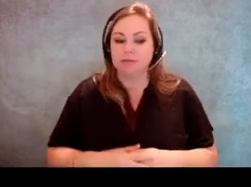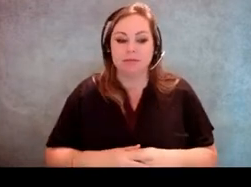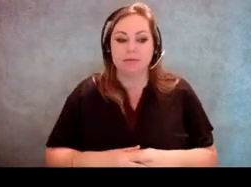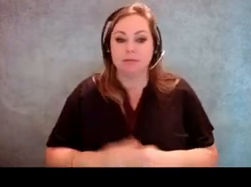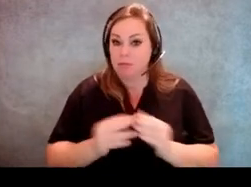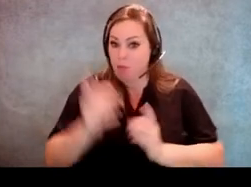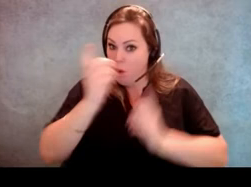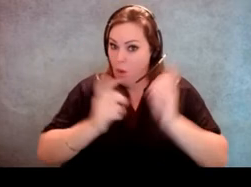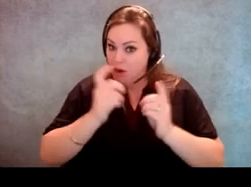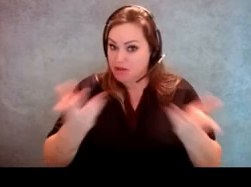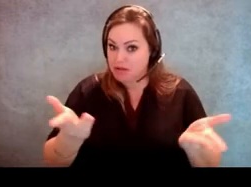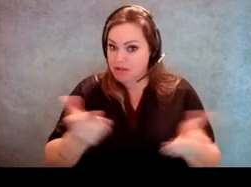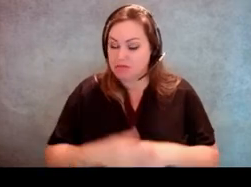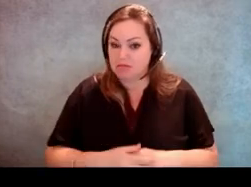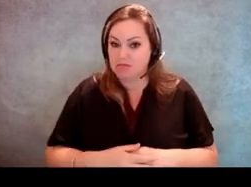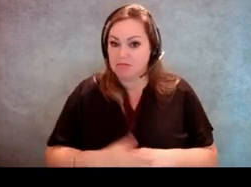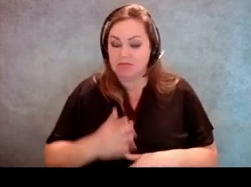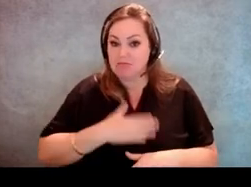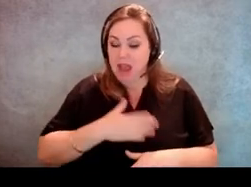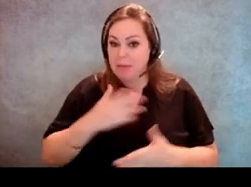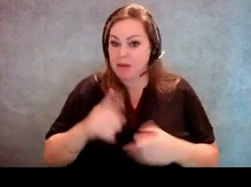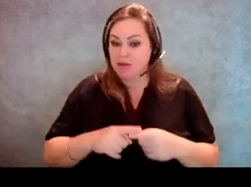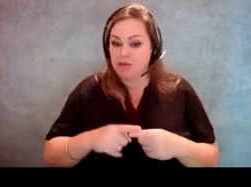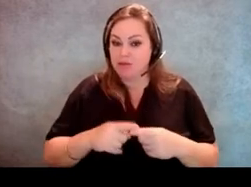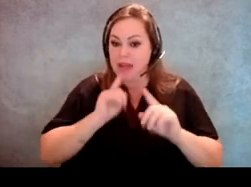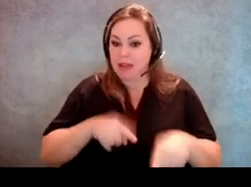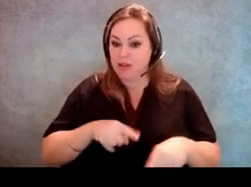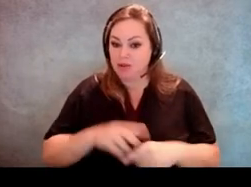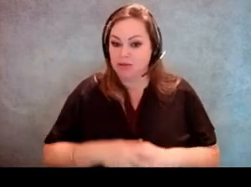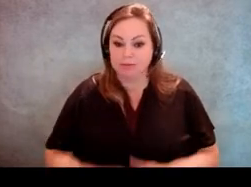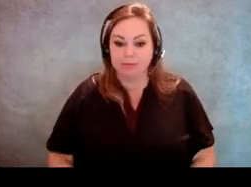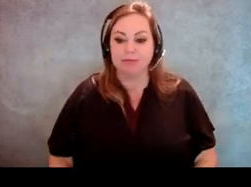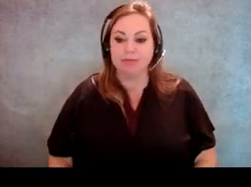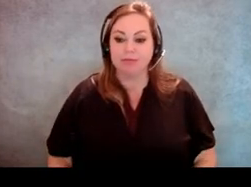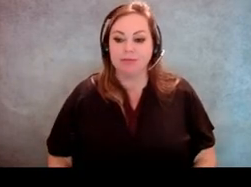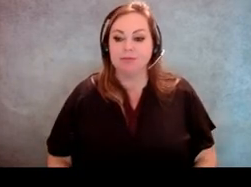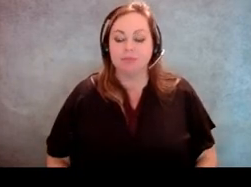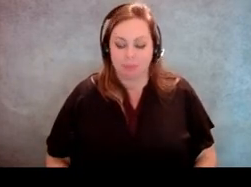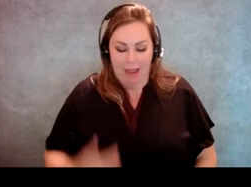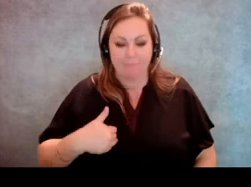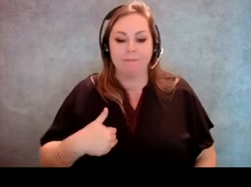And so if anybody has any questions, we're happy to oblige. [Host] So there are some in the Q&A.